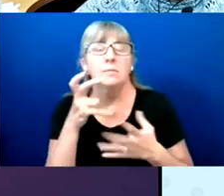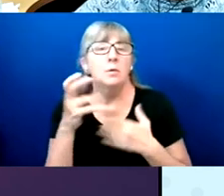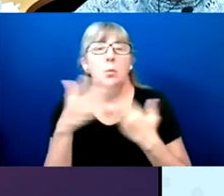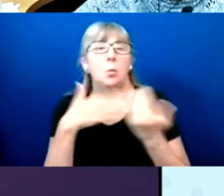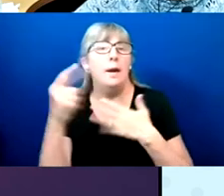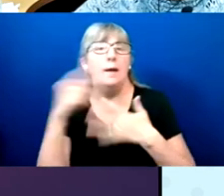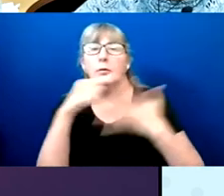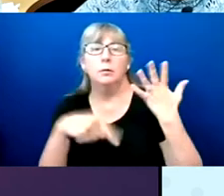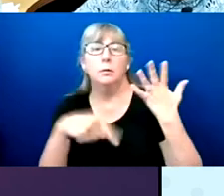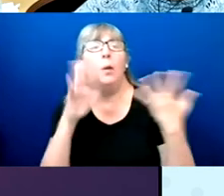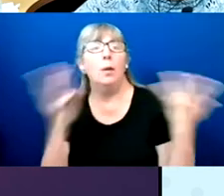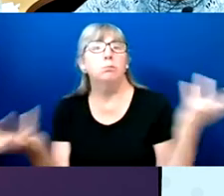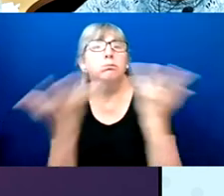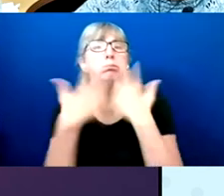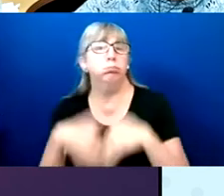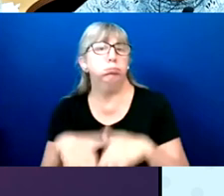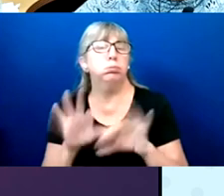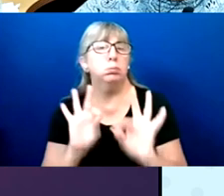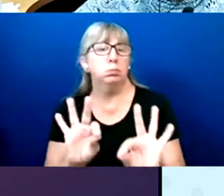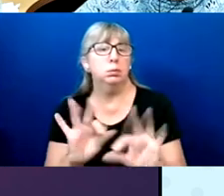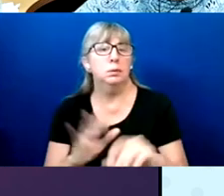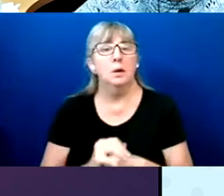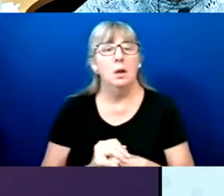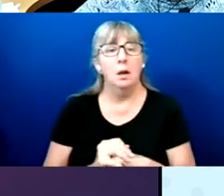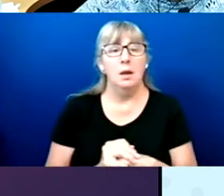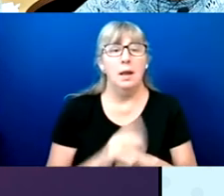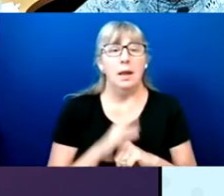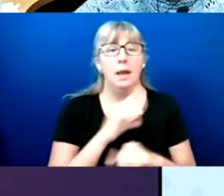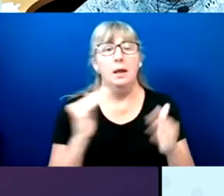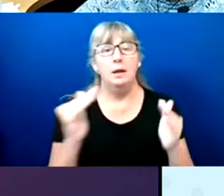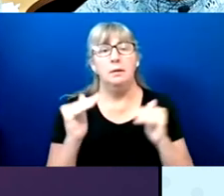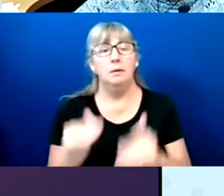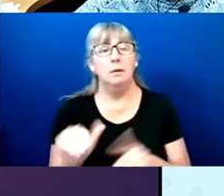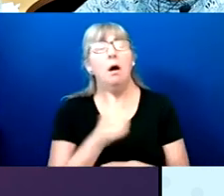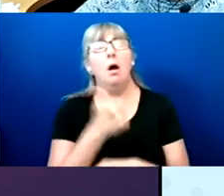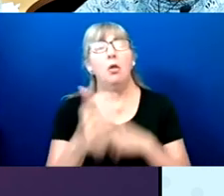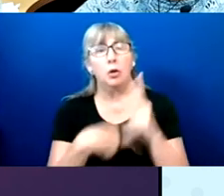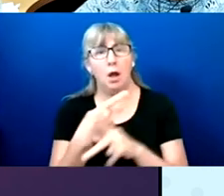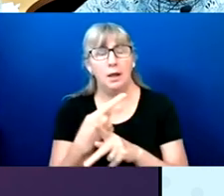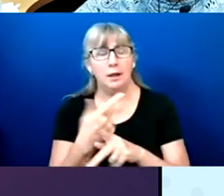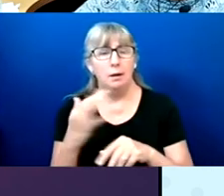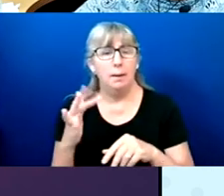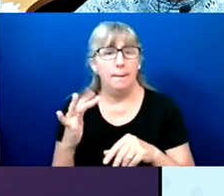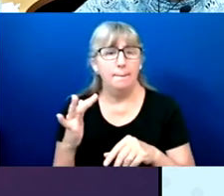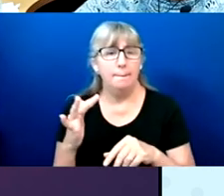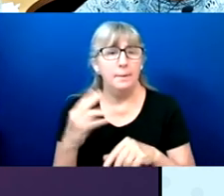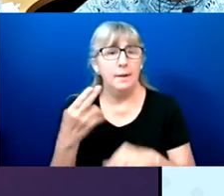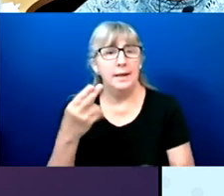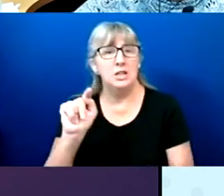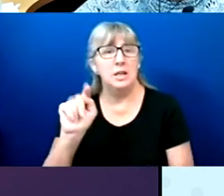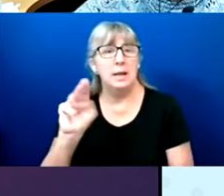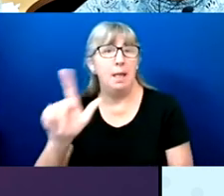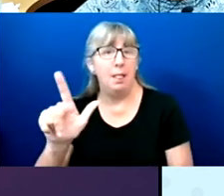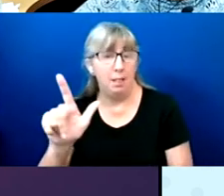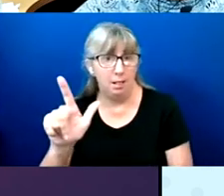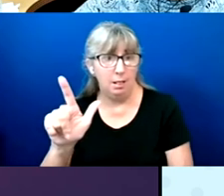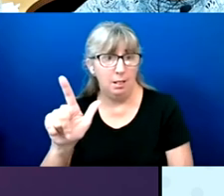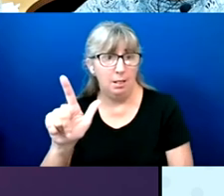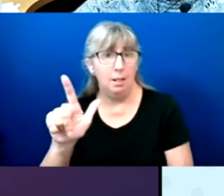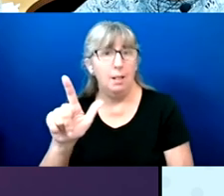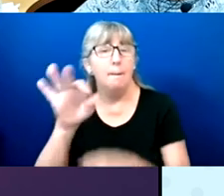They're also another type of system where it's HTML ballot that gets emailed to you.